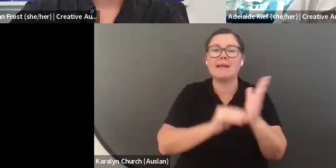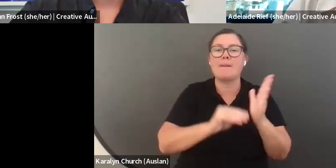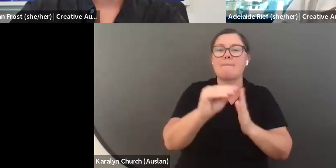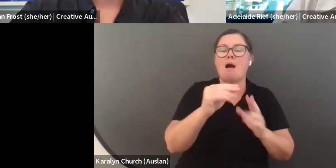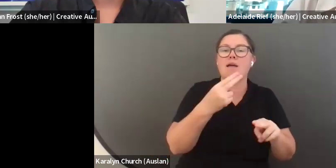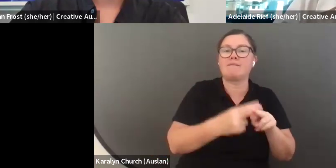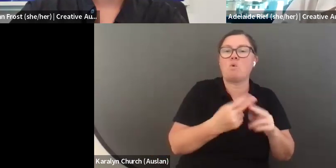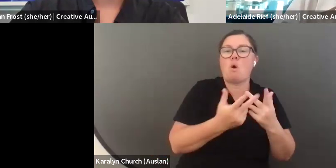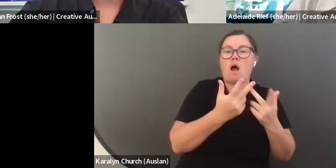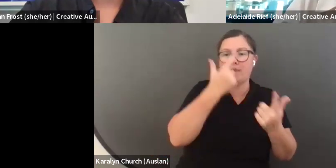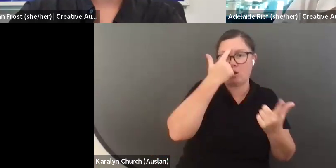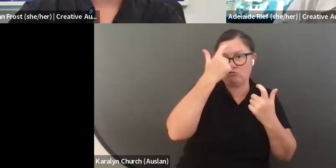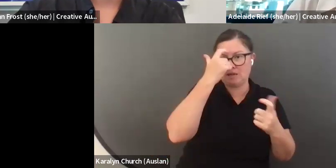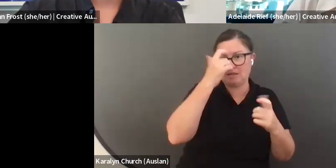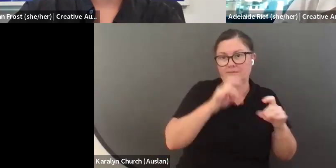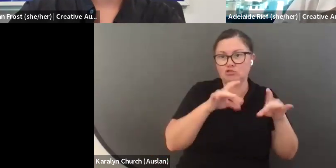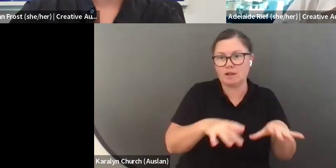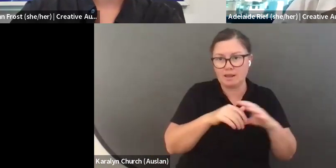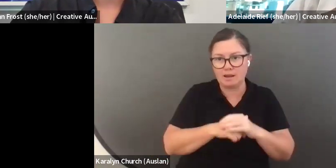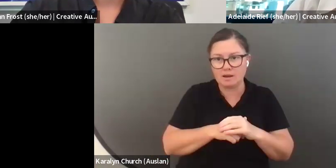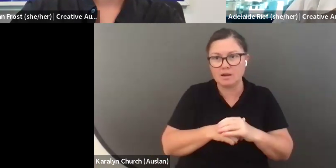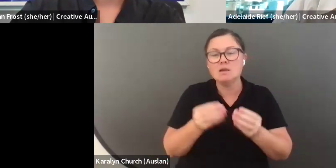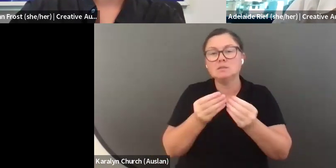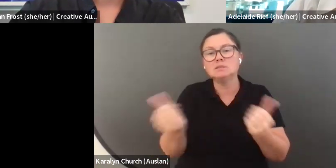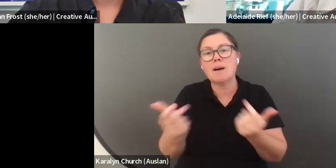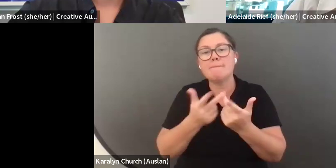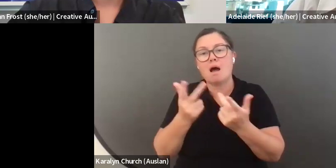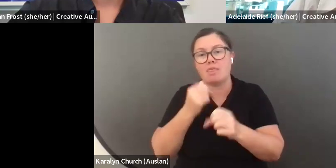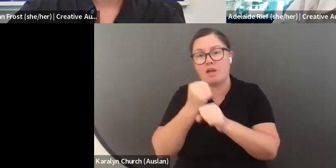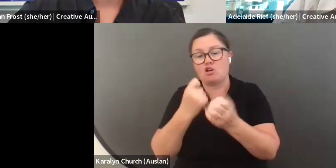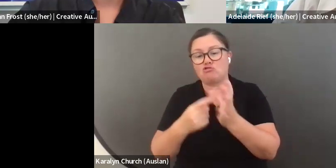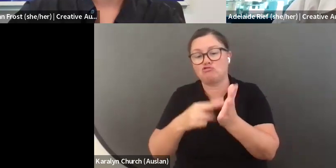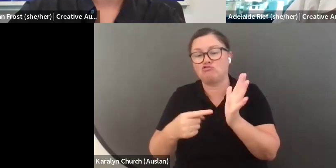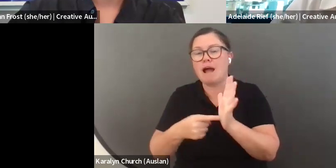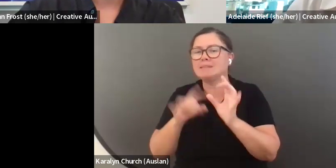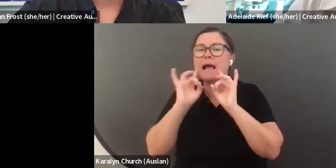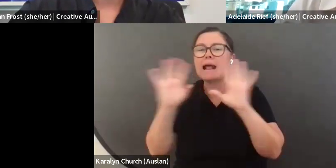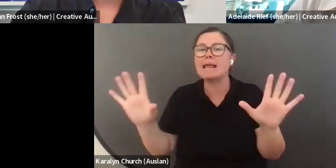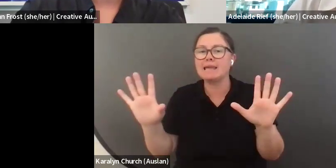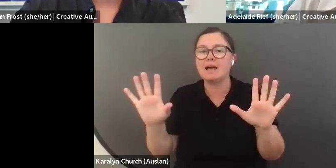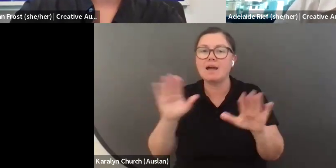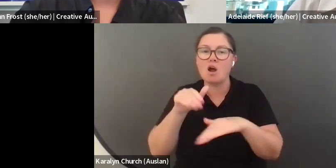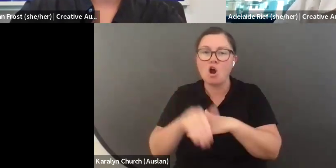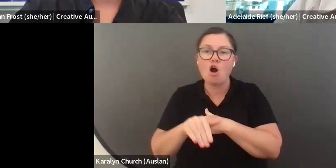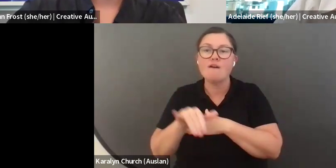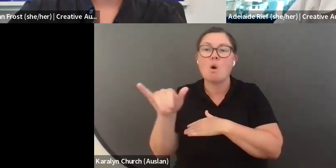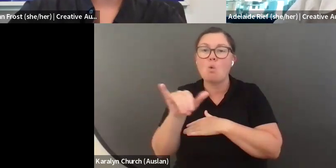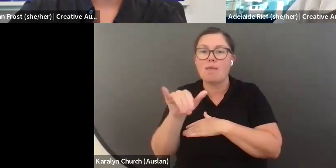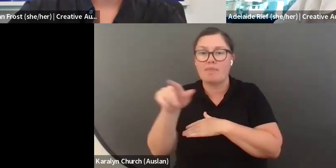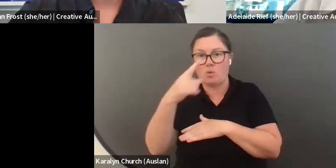specifically says, that you are not eligible if you are applying for other funding opportunities from creative Australia. The eligibility criteria for other funding